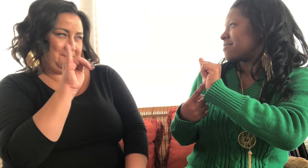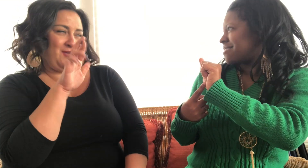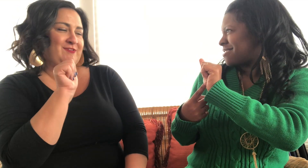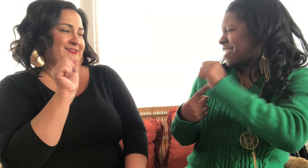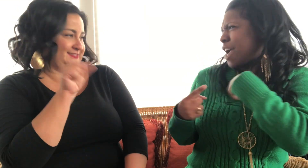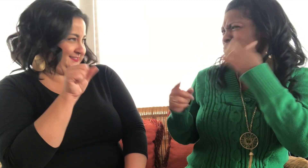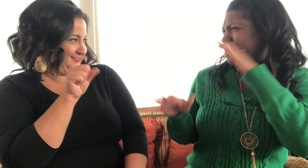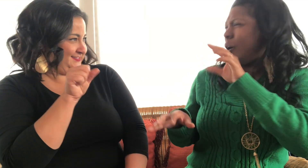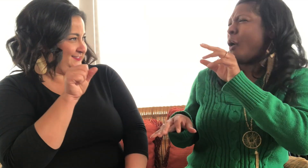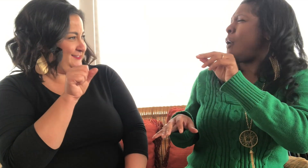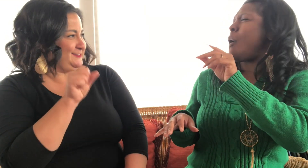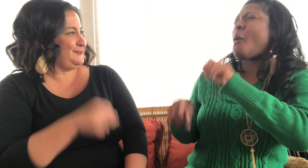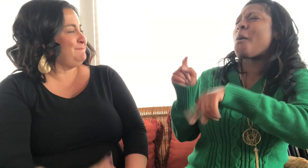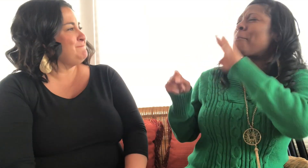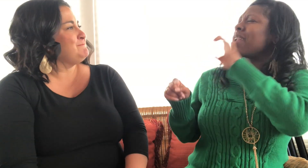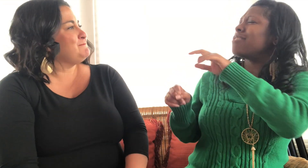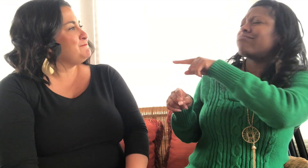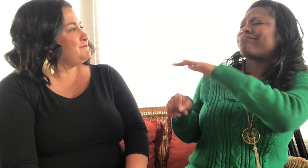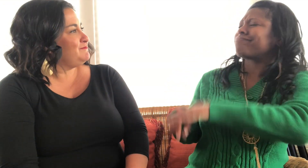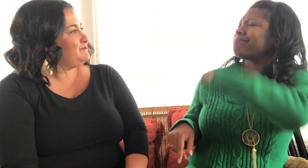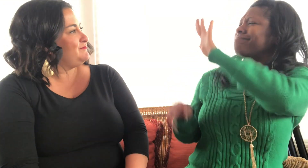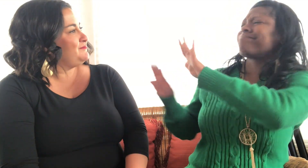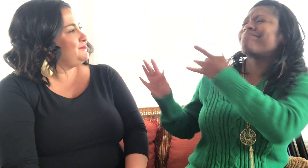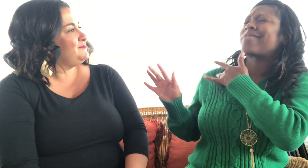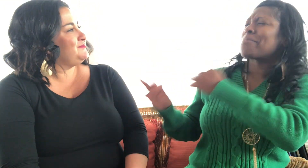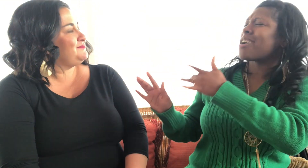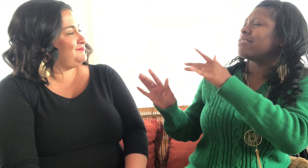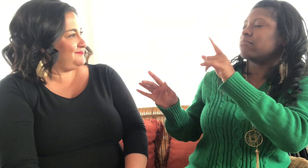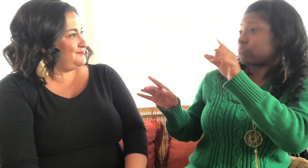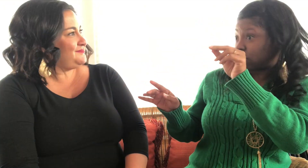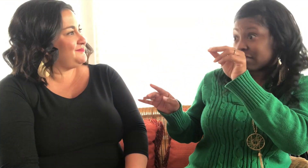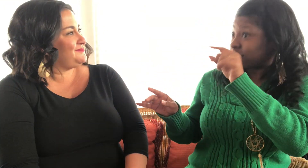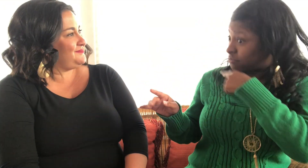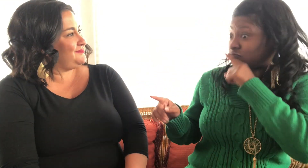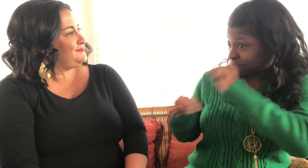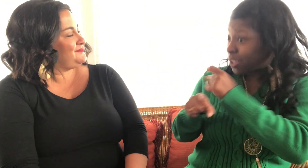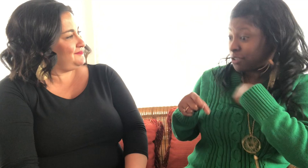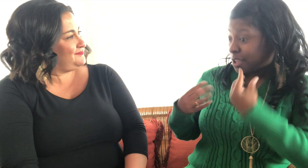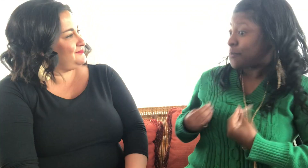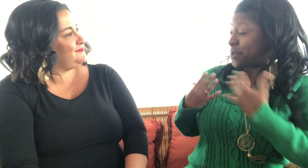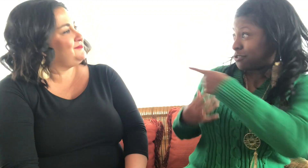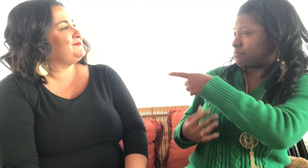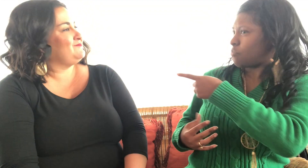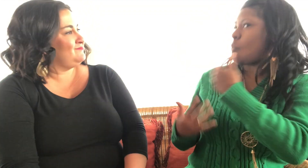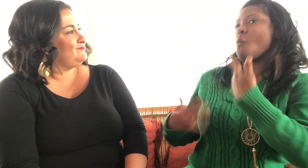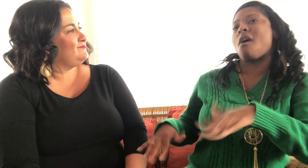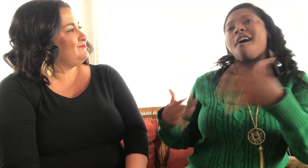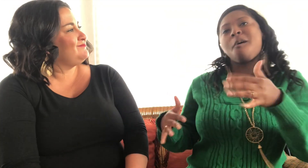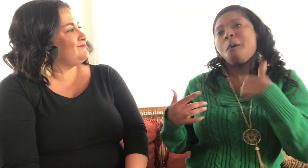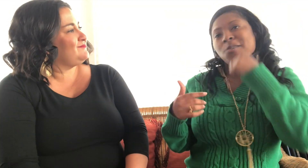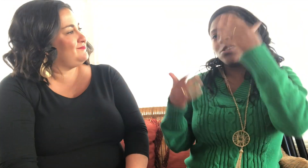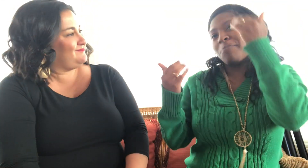Melmira. But I was like, "No, it can't be. She was doing her thing by starting it from scratch." But, no, I was actually an inspiration for her?